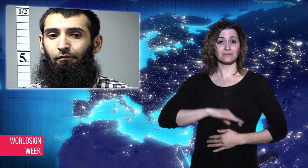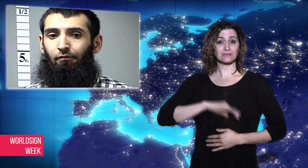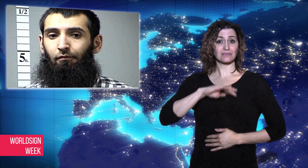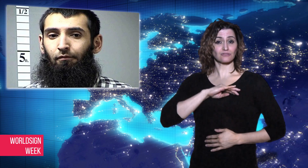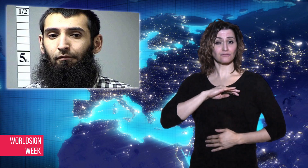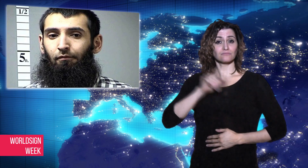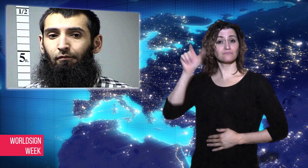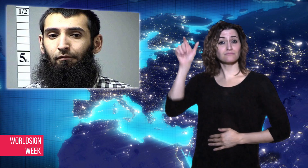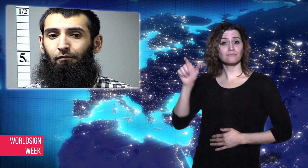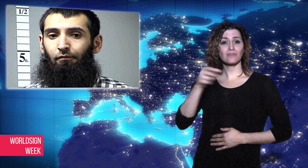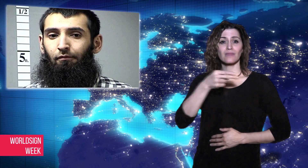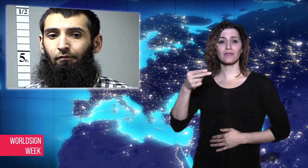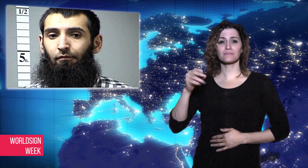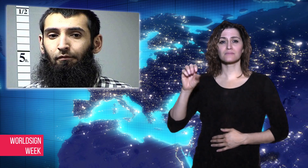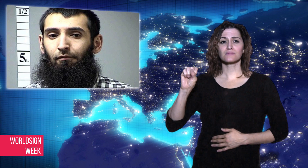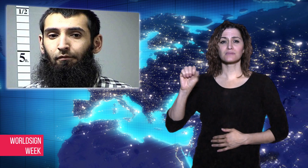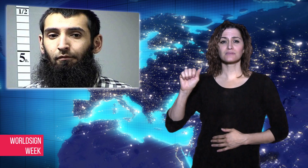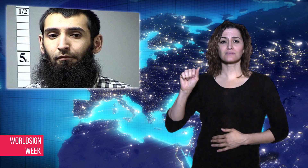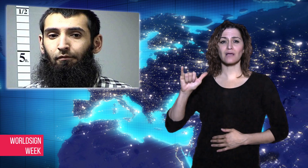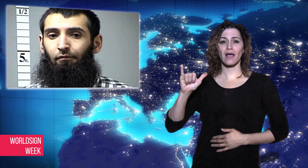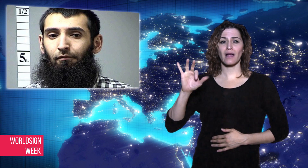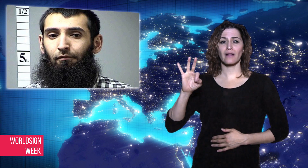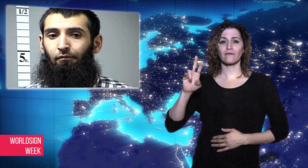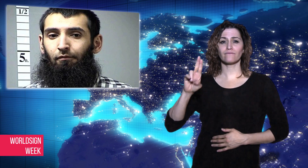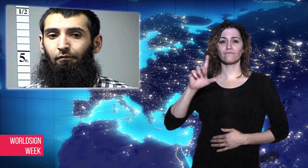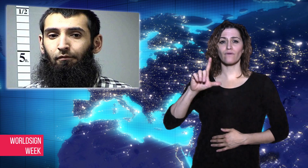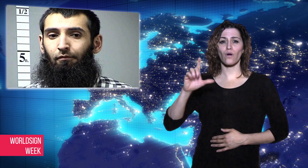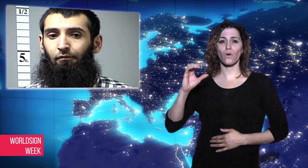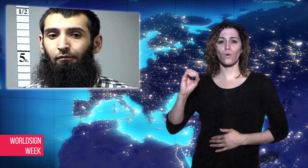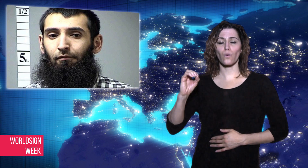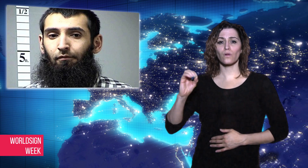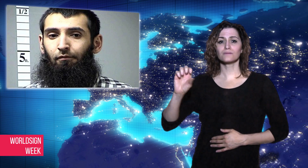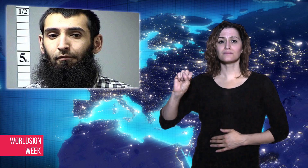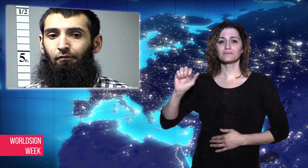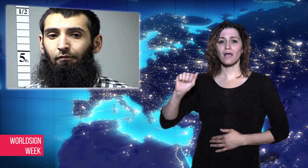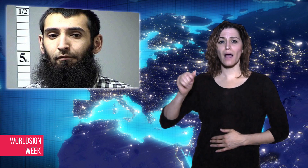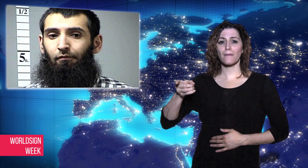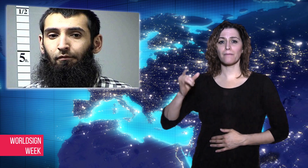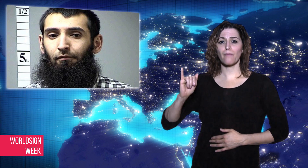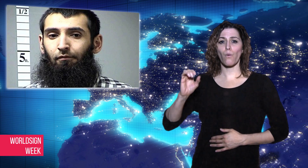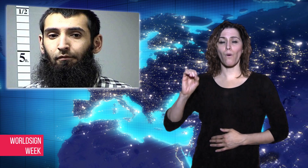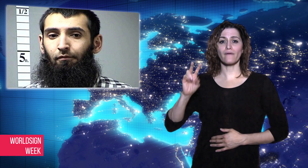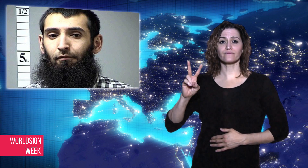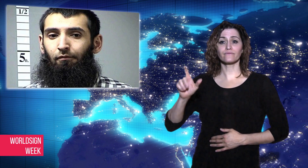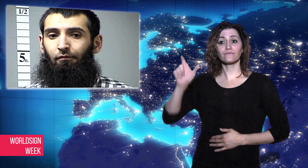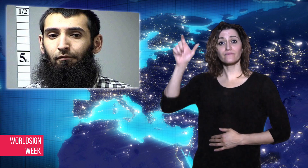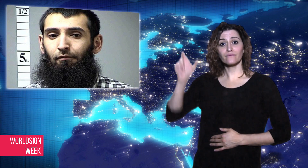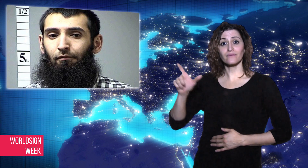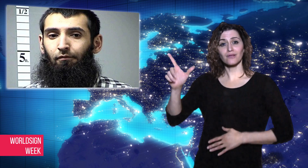legally in 2010 from Uzbekistan.